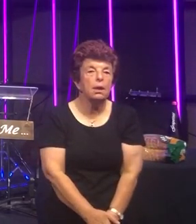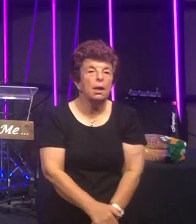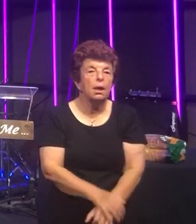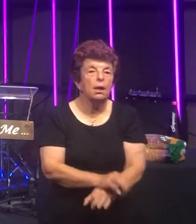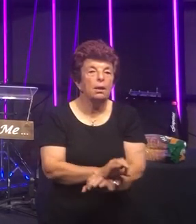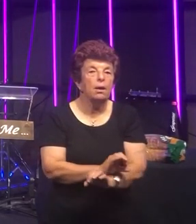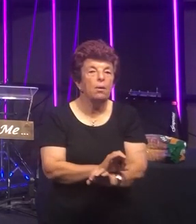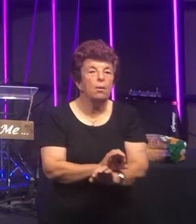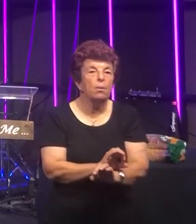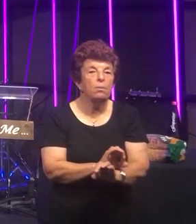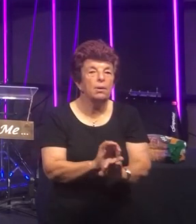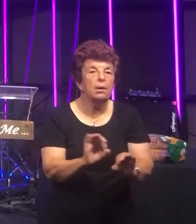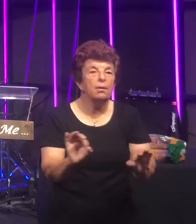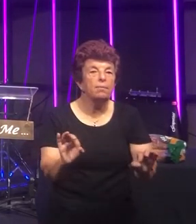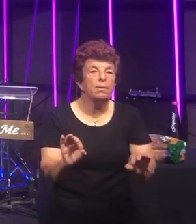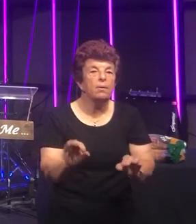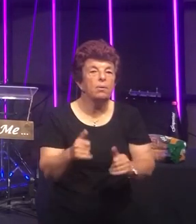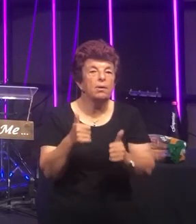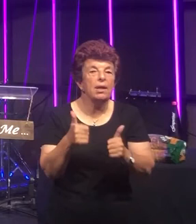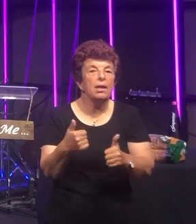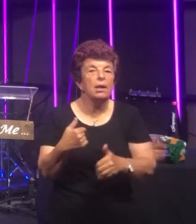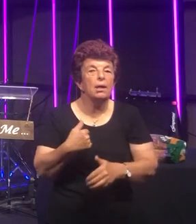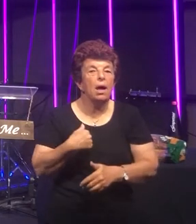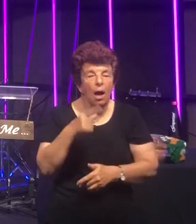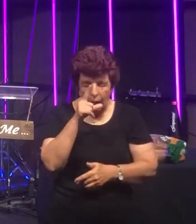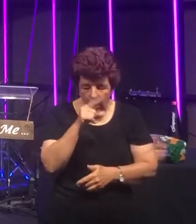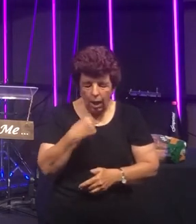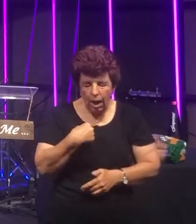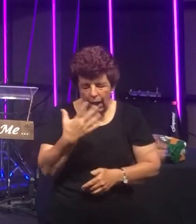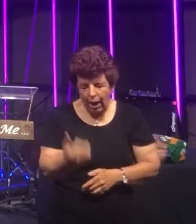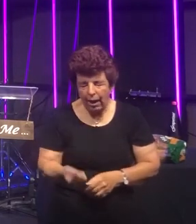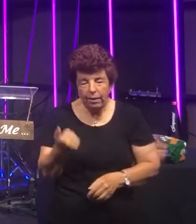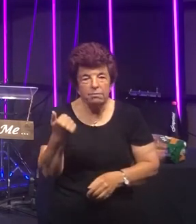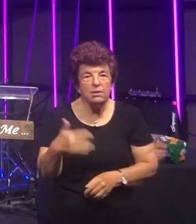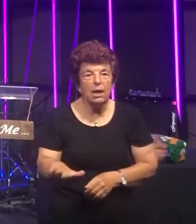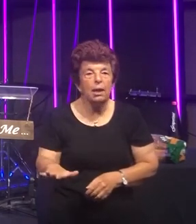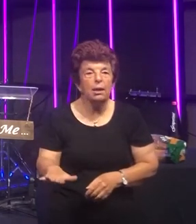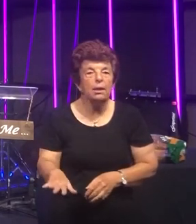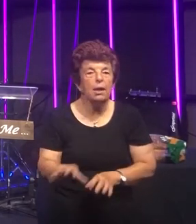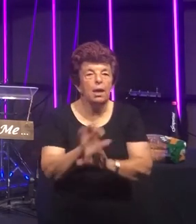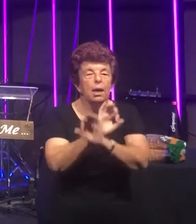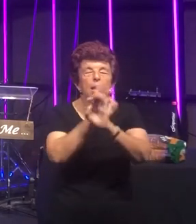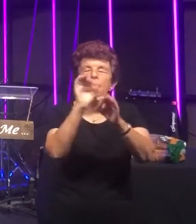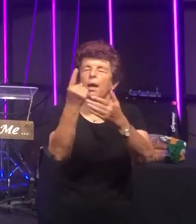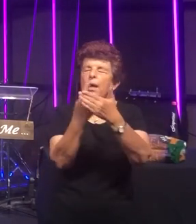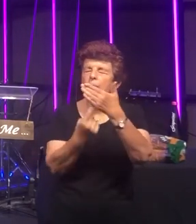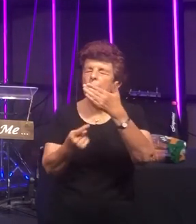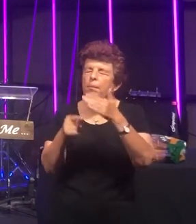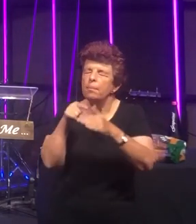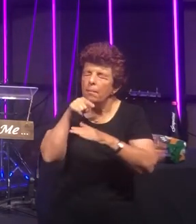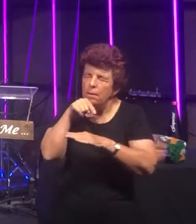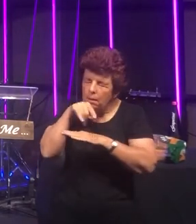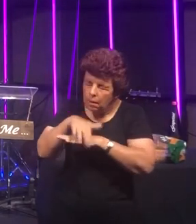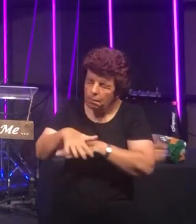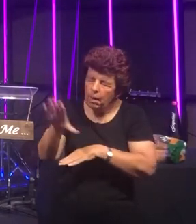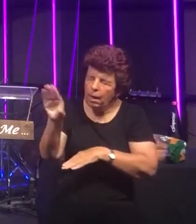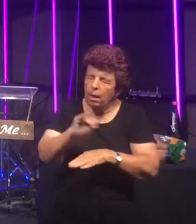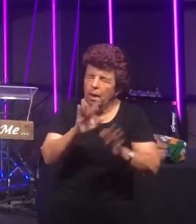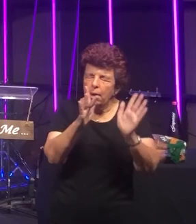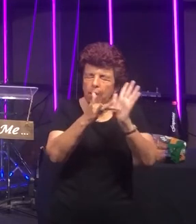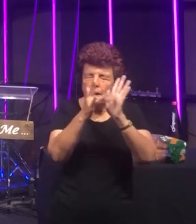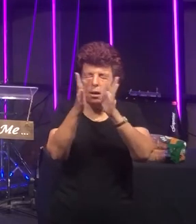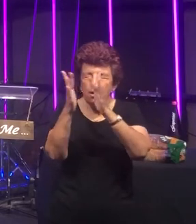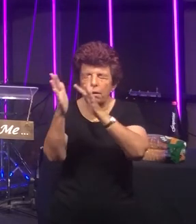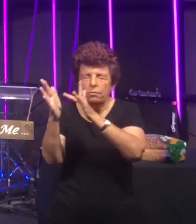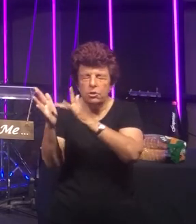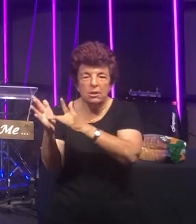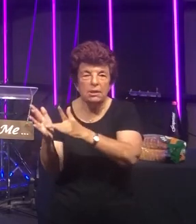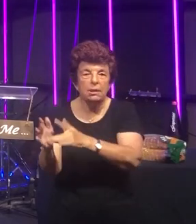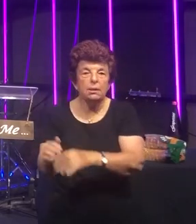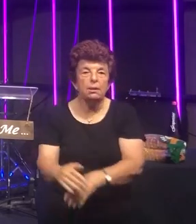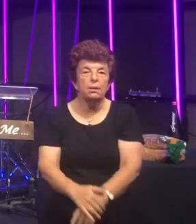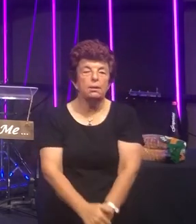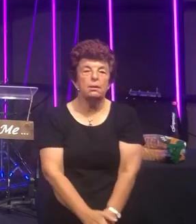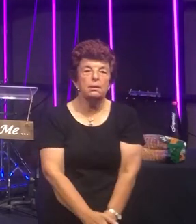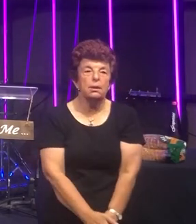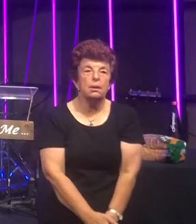Naught of good that I have done Nothing but the blood of Jesus